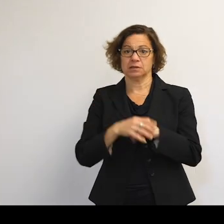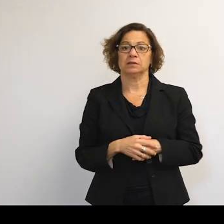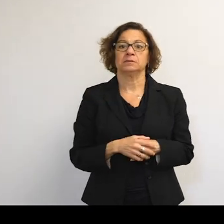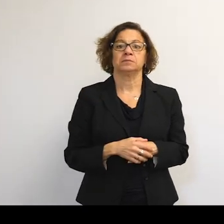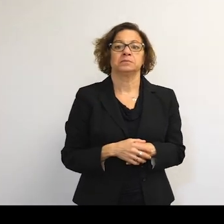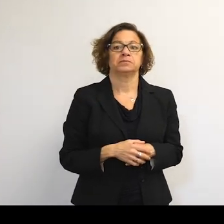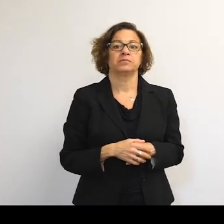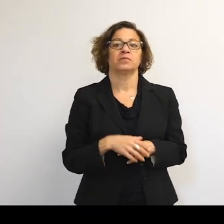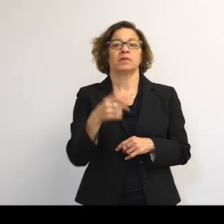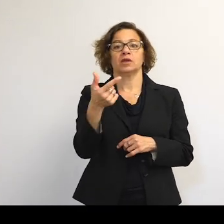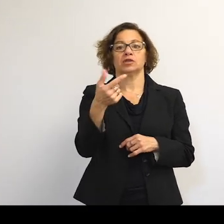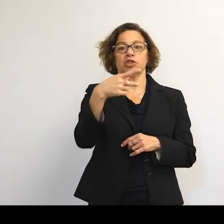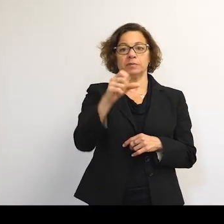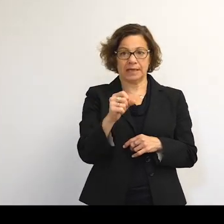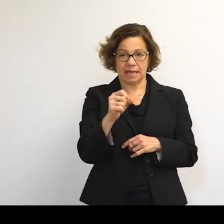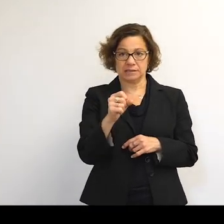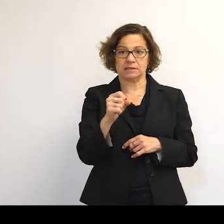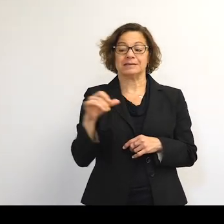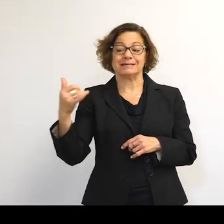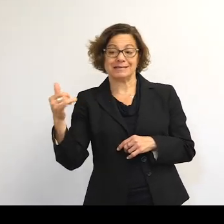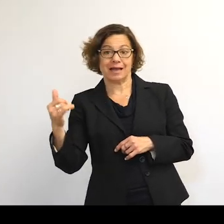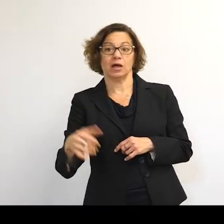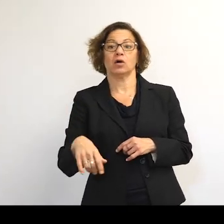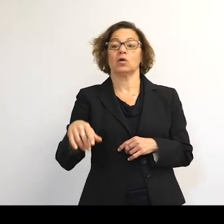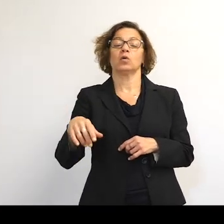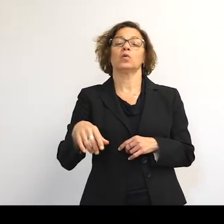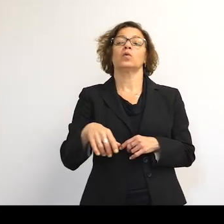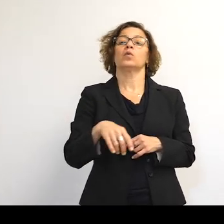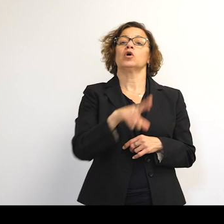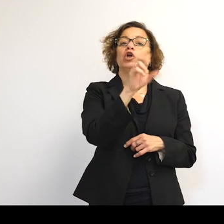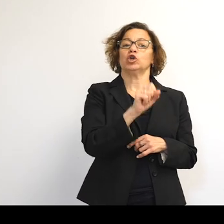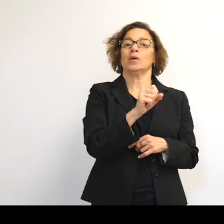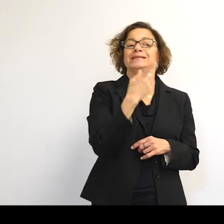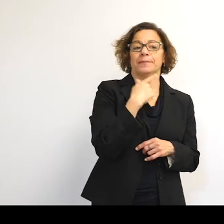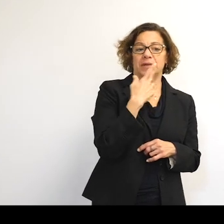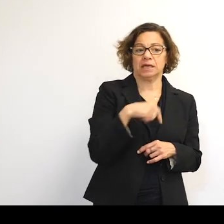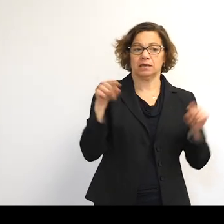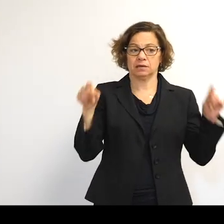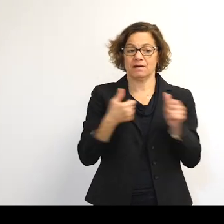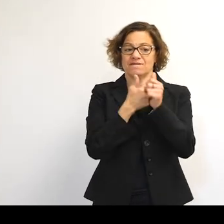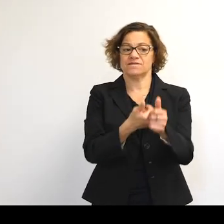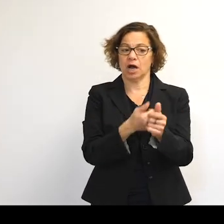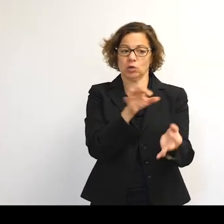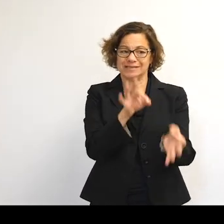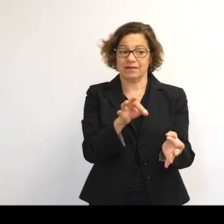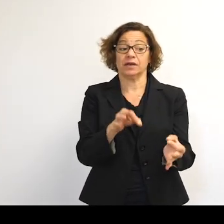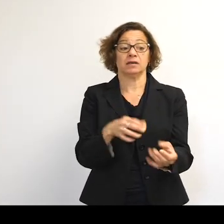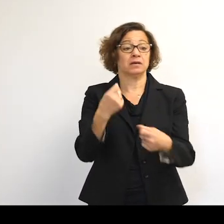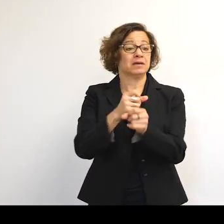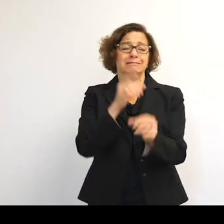of GPS GLONASS in yellow. And we can see they follow very definite structures. This is to make sure whenever I'm walking around outside,